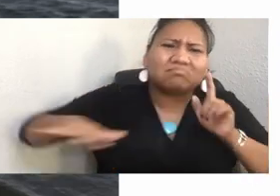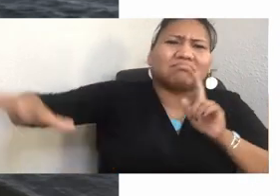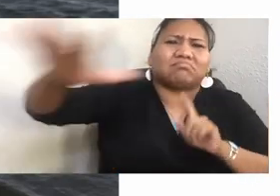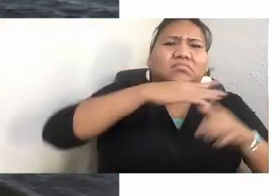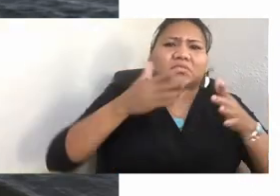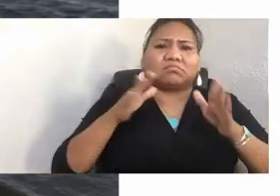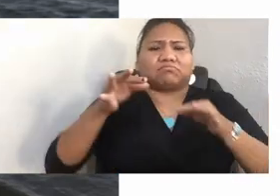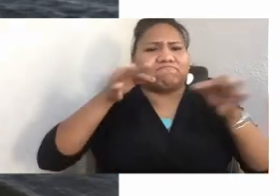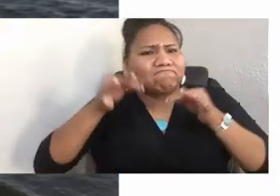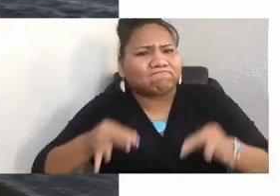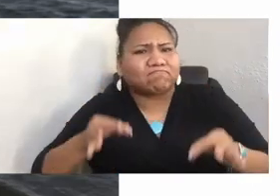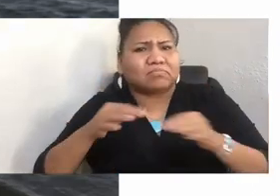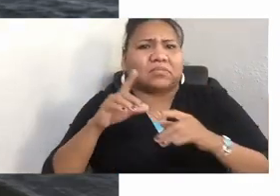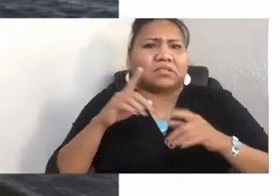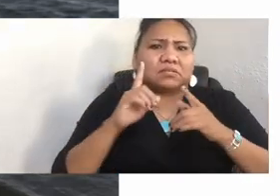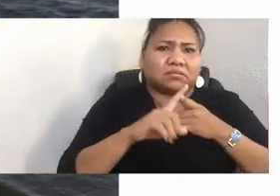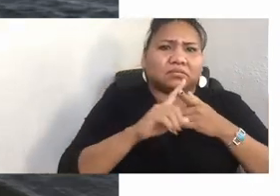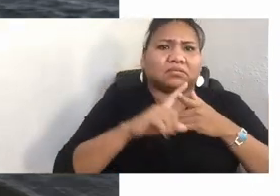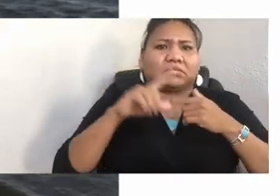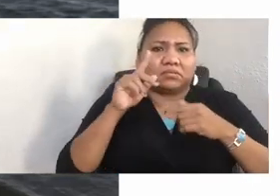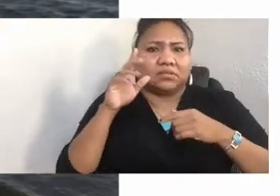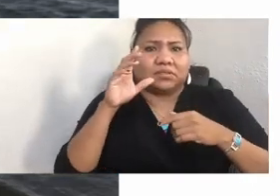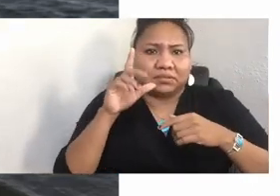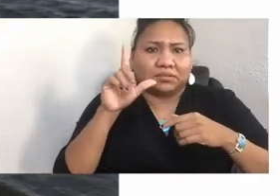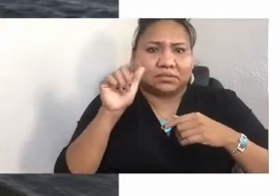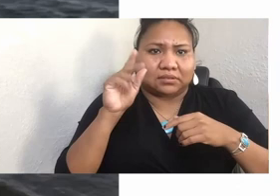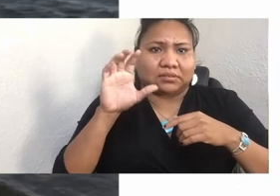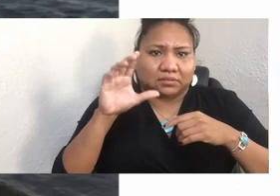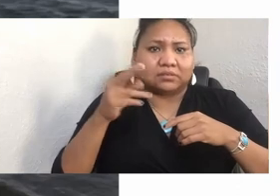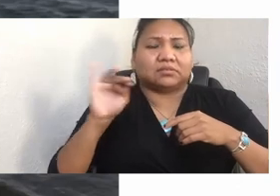In Lushootseed, [LUSHOOTSEED.] In Cherokee, [CHEROKEE]..